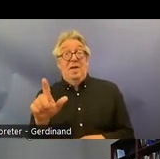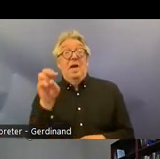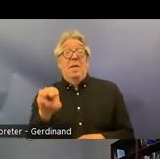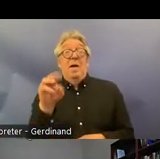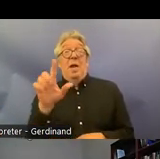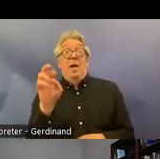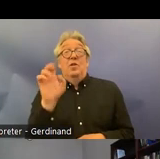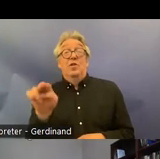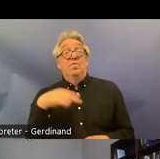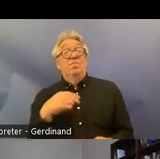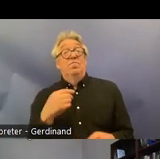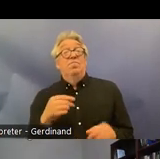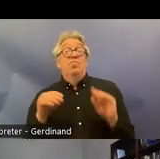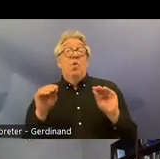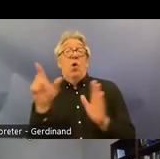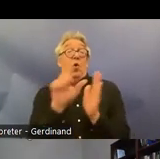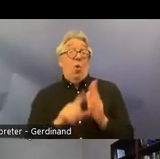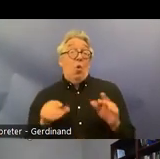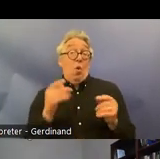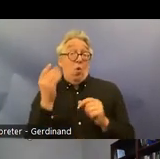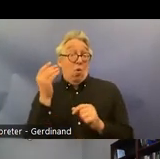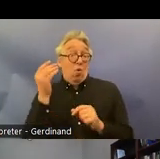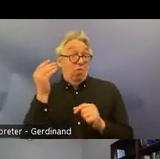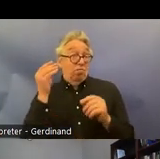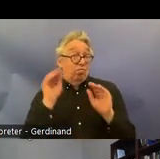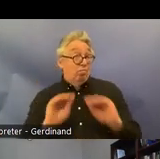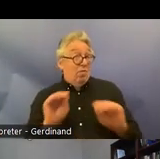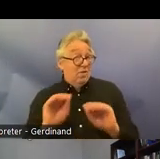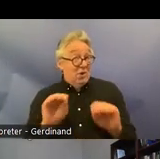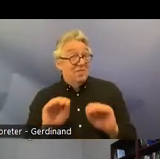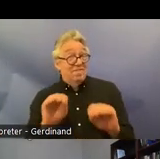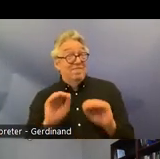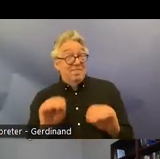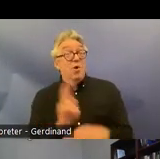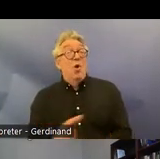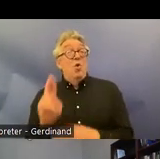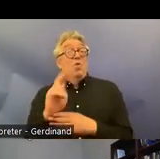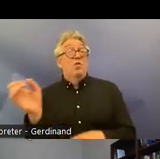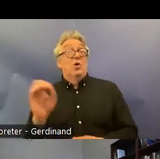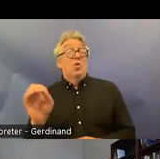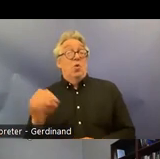of Oslo and I'm here in the capacity of having been a member of the socalled